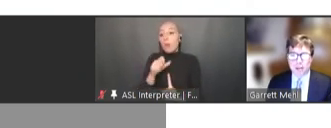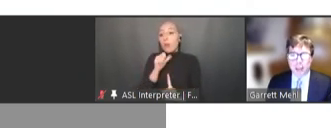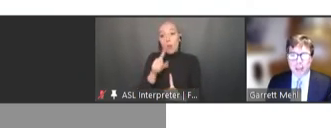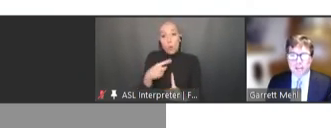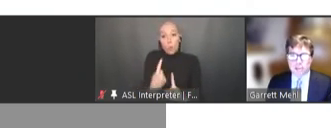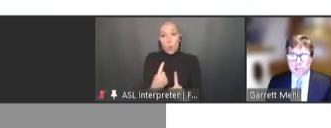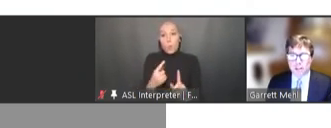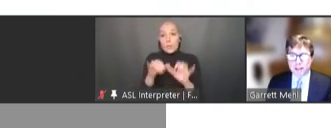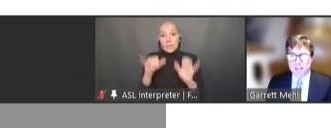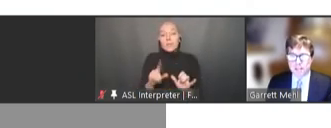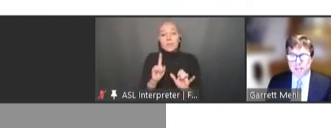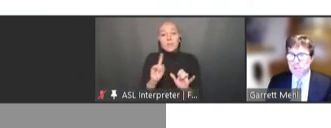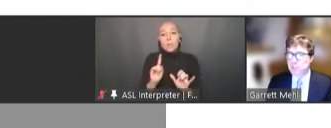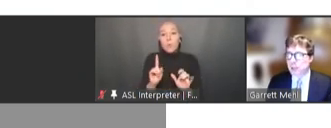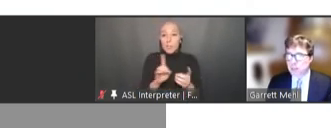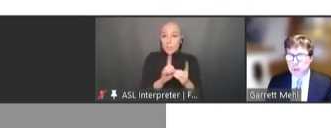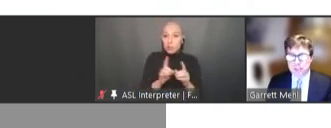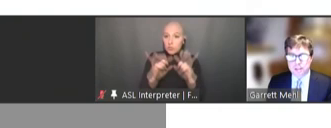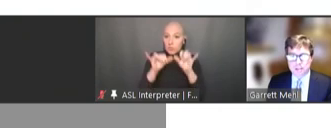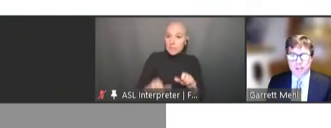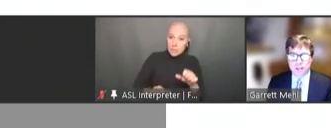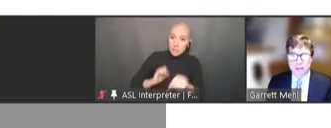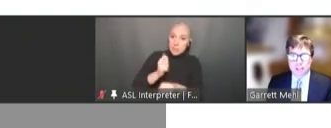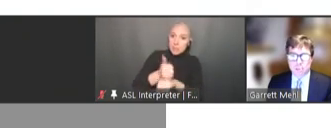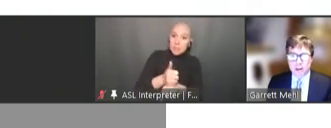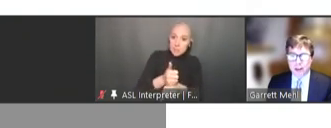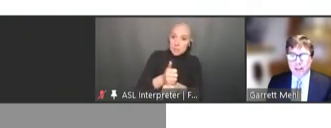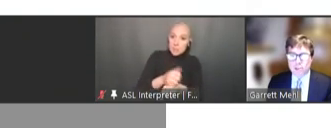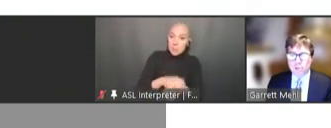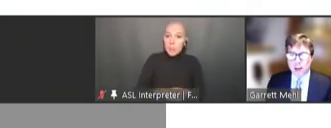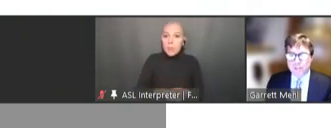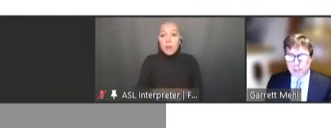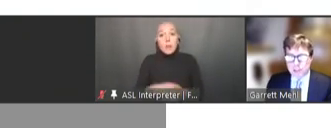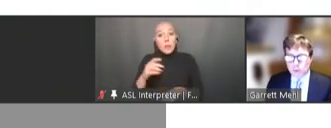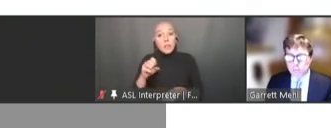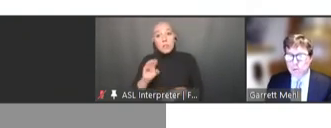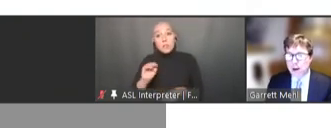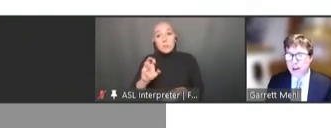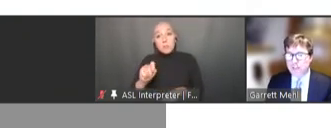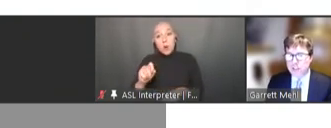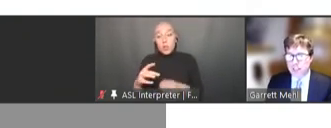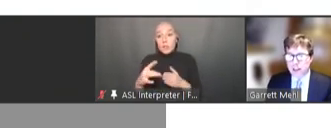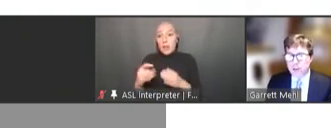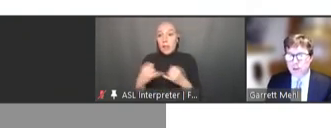and digitized systems being implemented. SMART Guidelines are drafted or in progress for 10 other